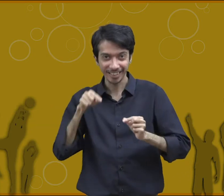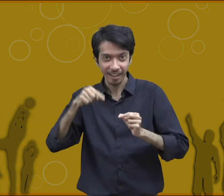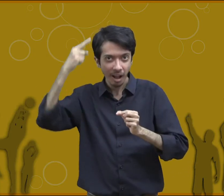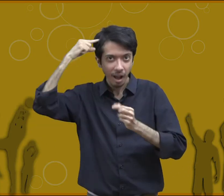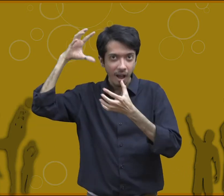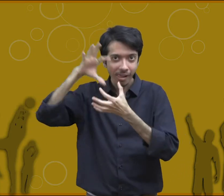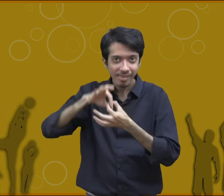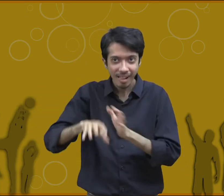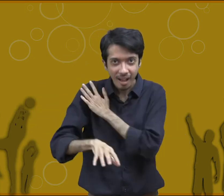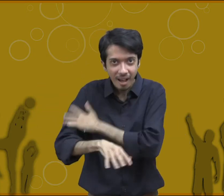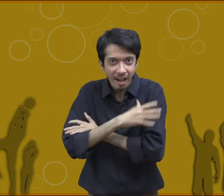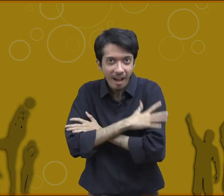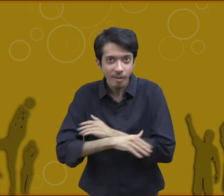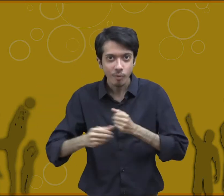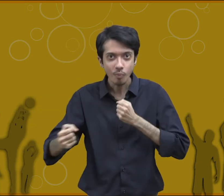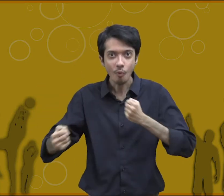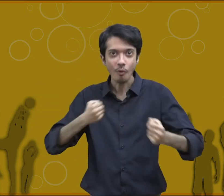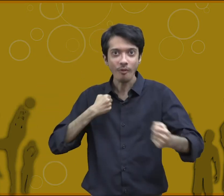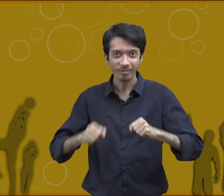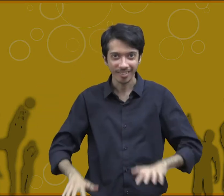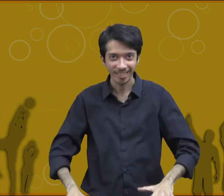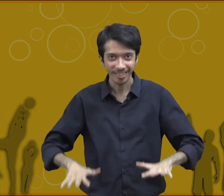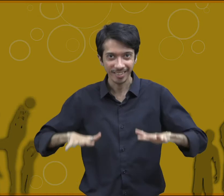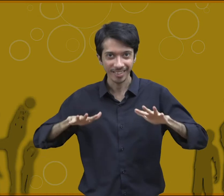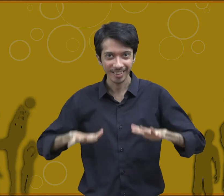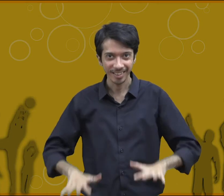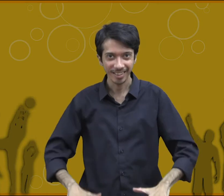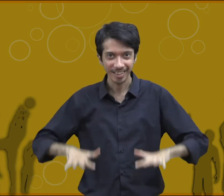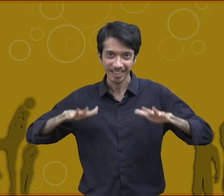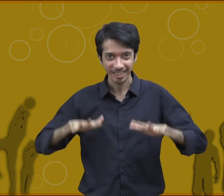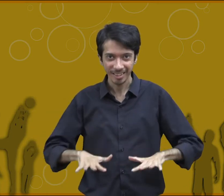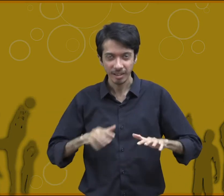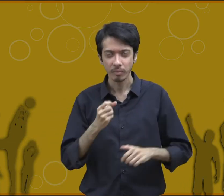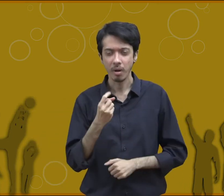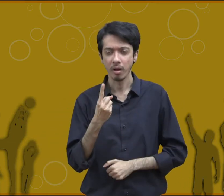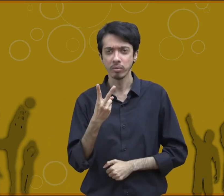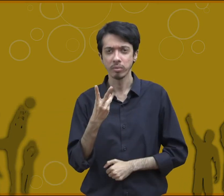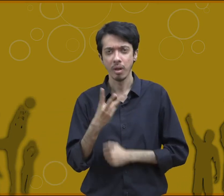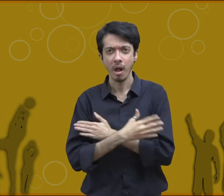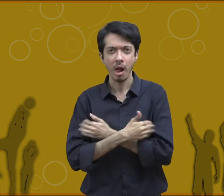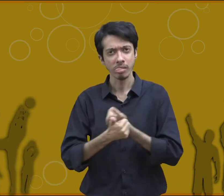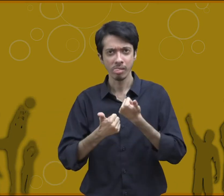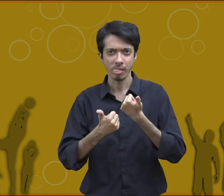involve or affect nervous and muscular elements so when we are doing push-ups the first two are easy